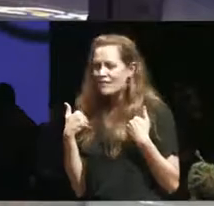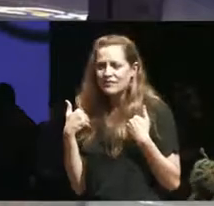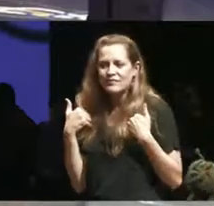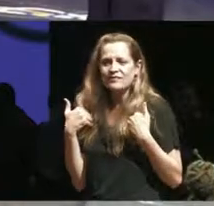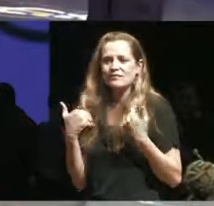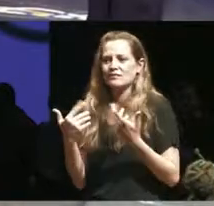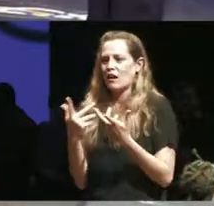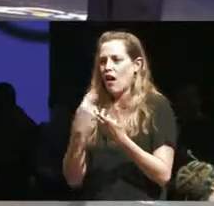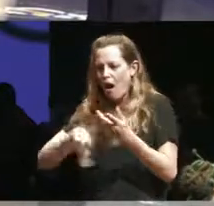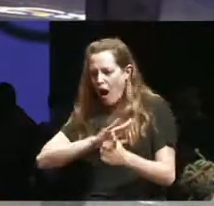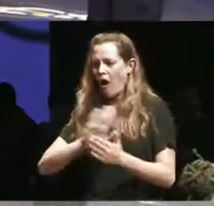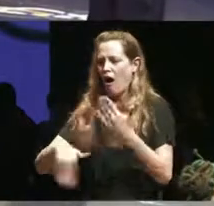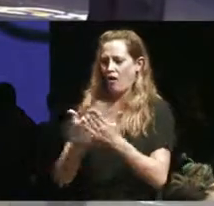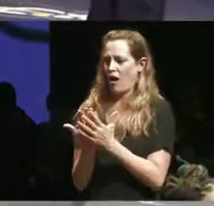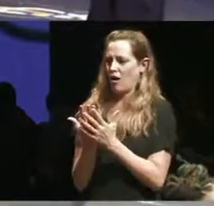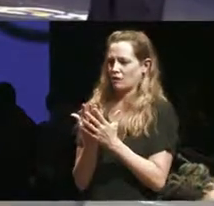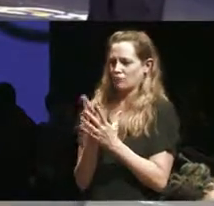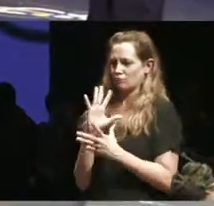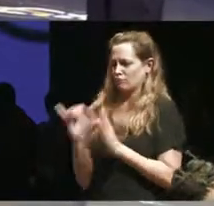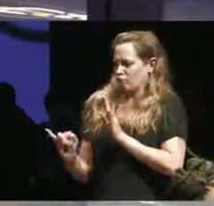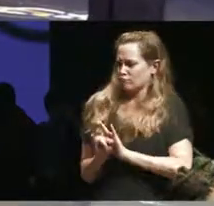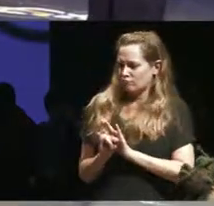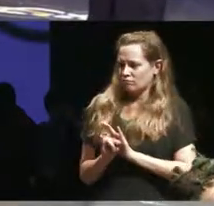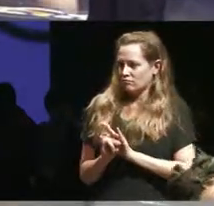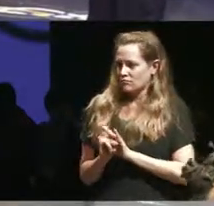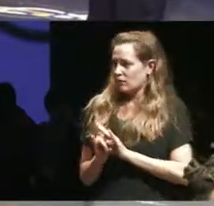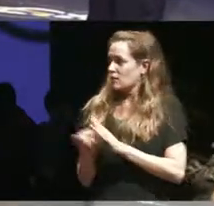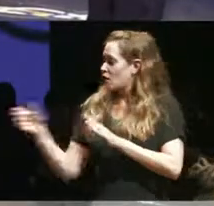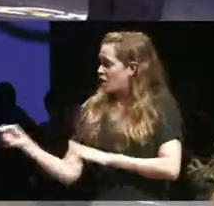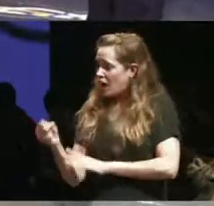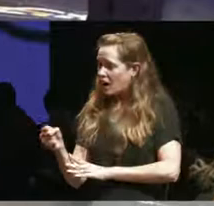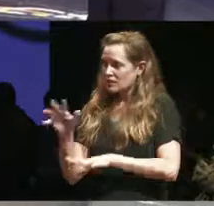positionality so that we're hiring indigenous staff directors we're hiring